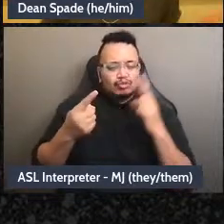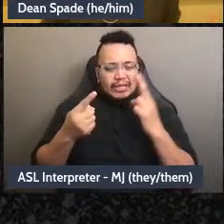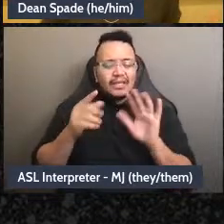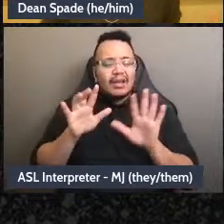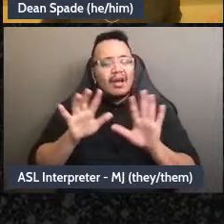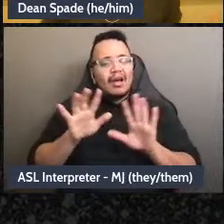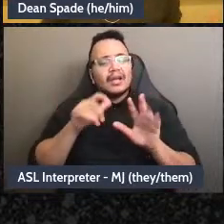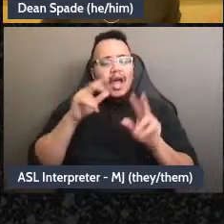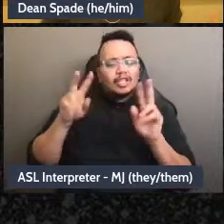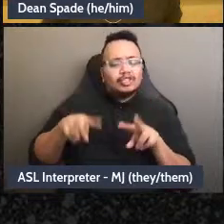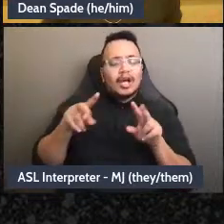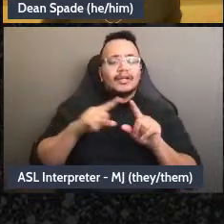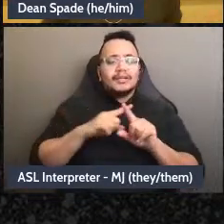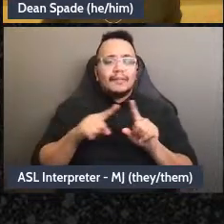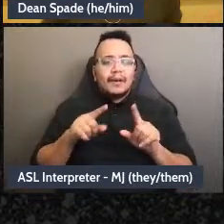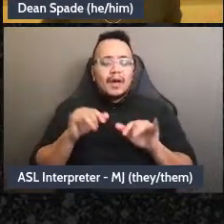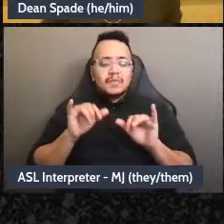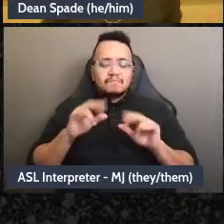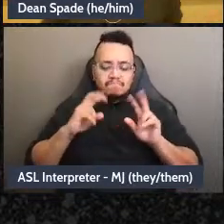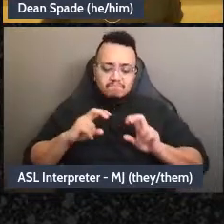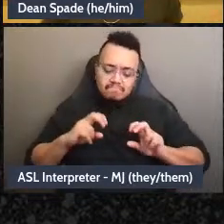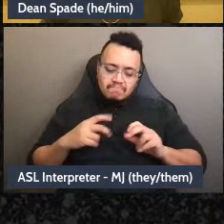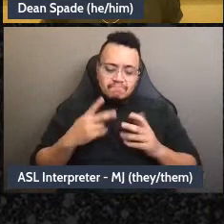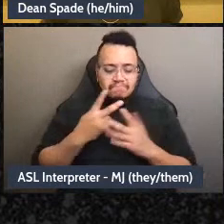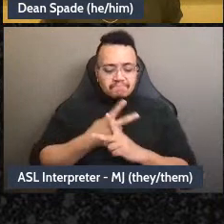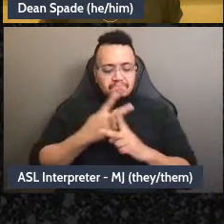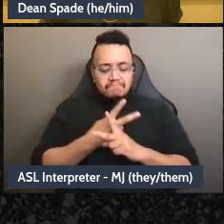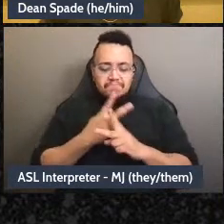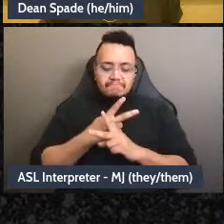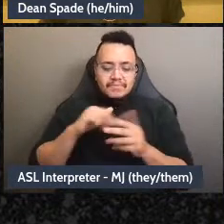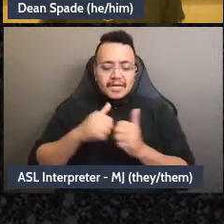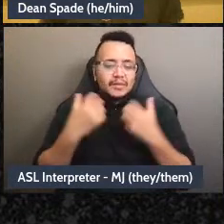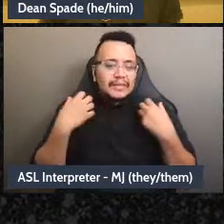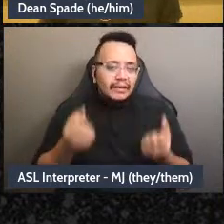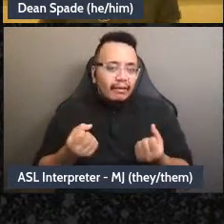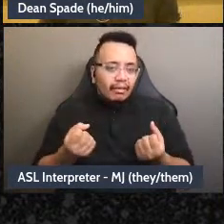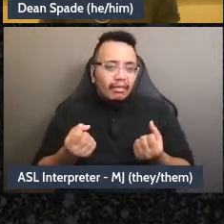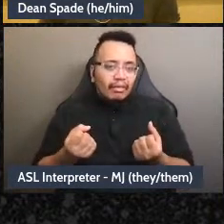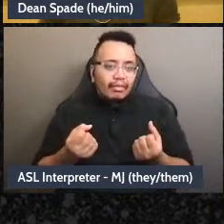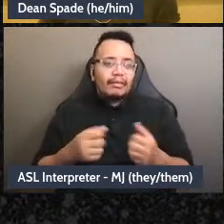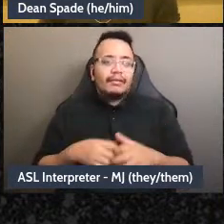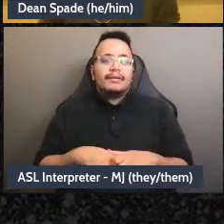trusting people who are acting trustworthy? Could I tell a group what makes me feel